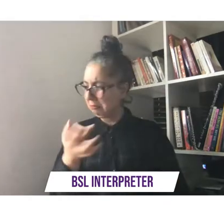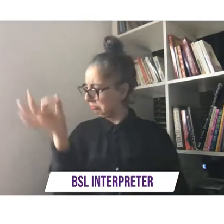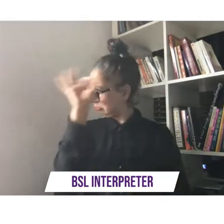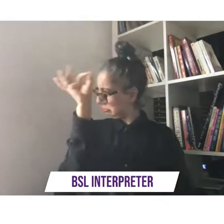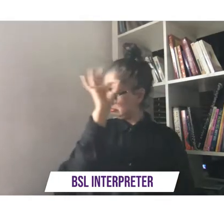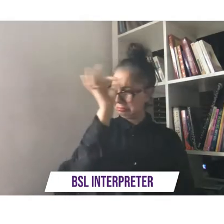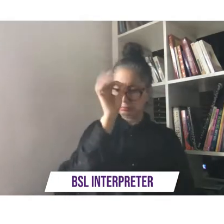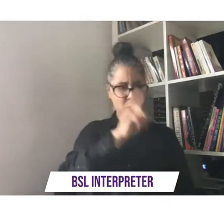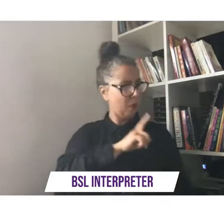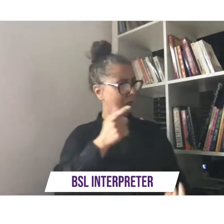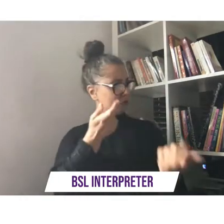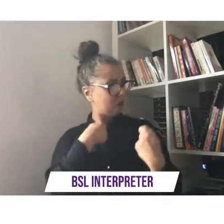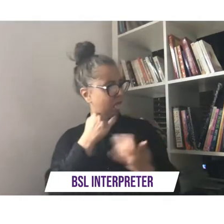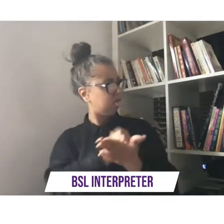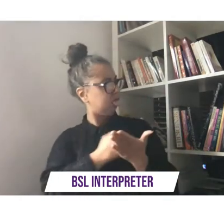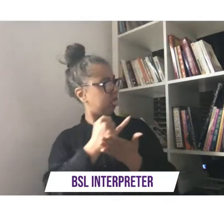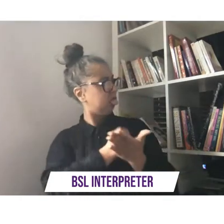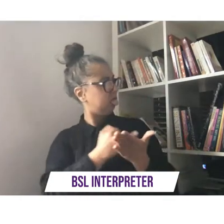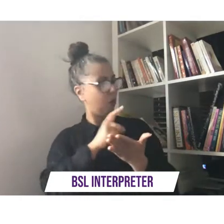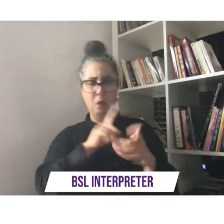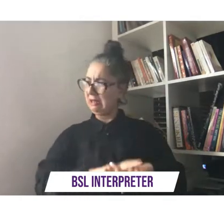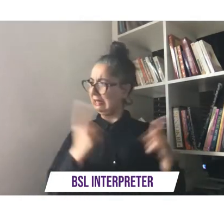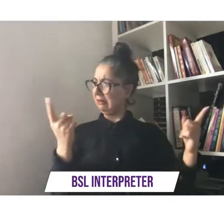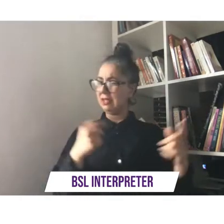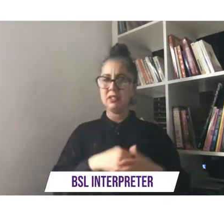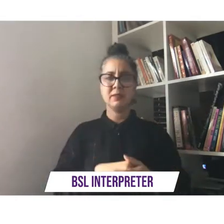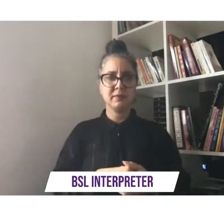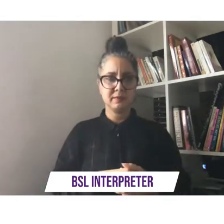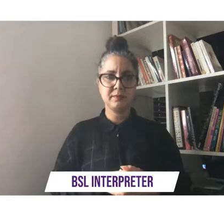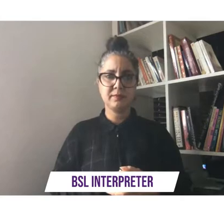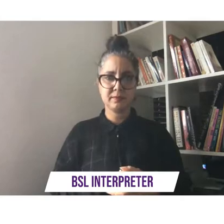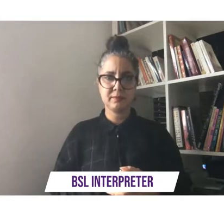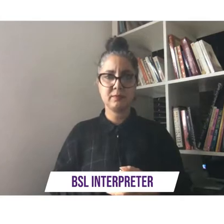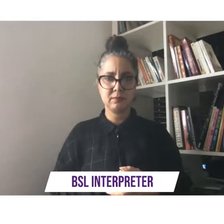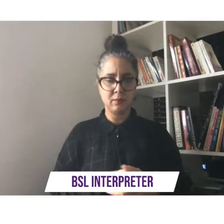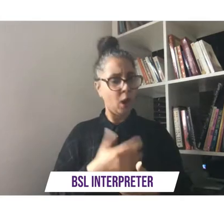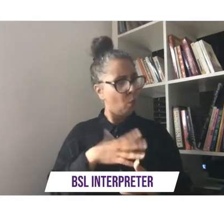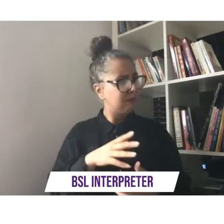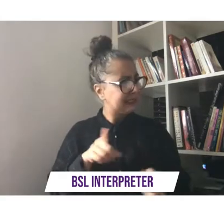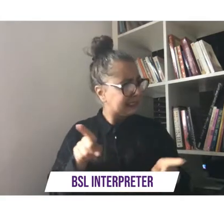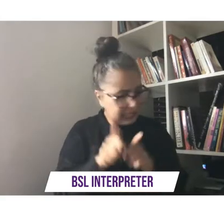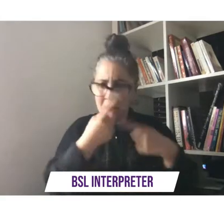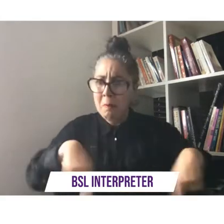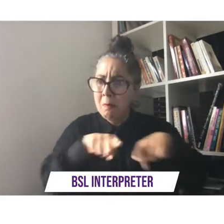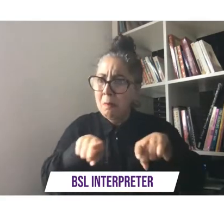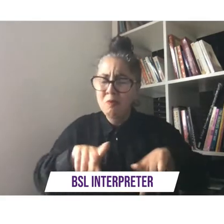differently um kind of wanting the same freedoms as all my friends who i had around me and i was